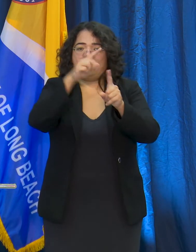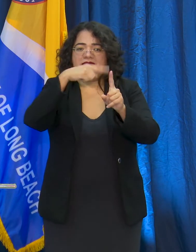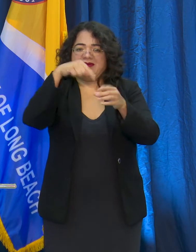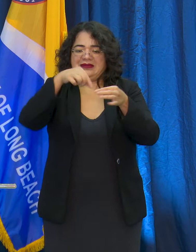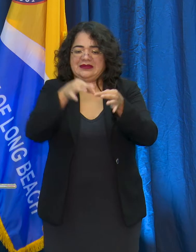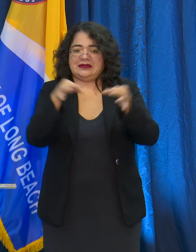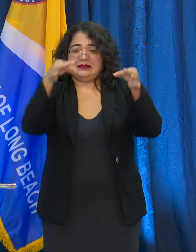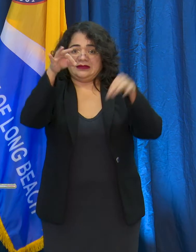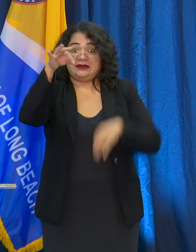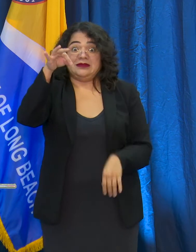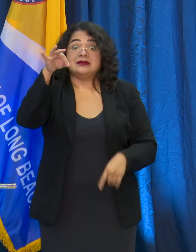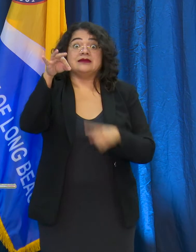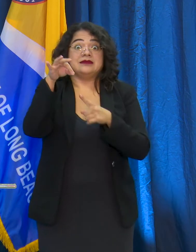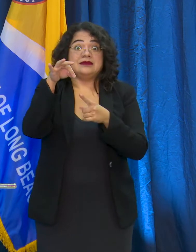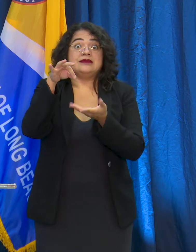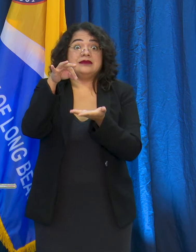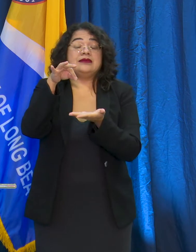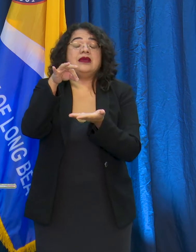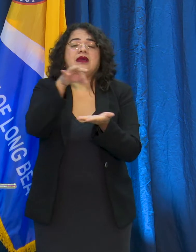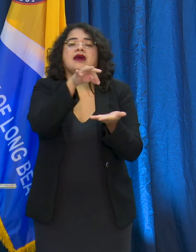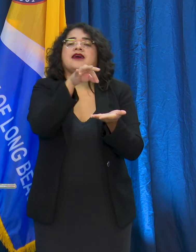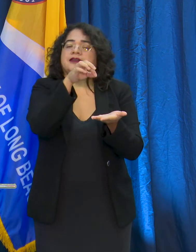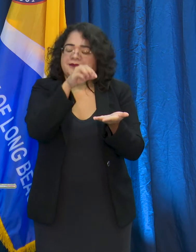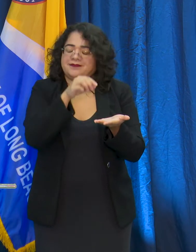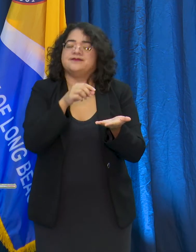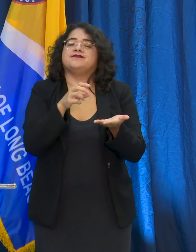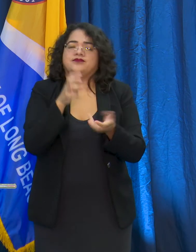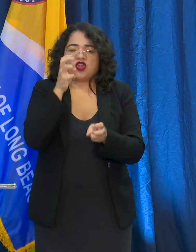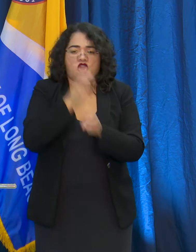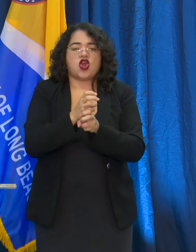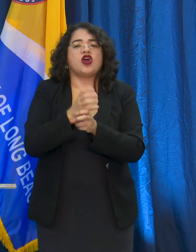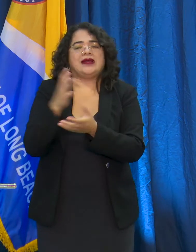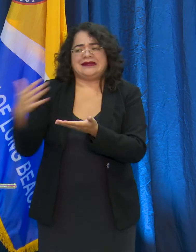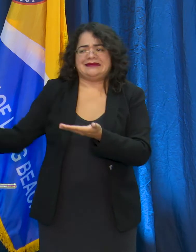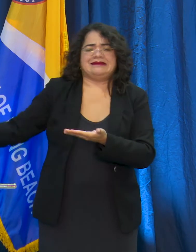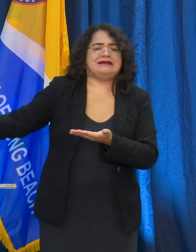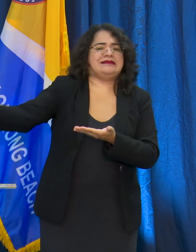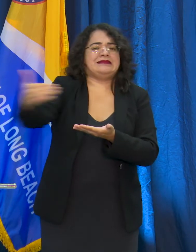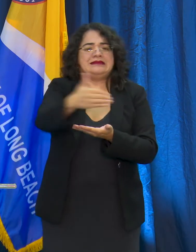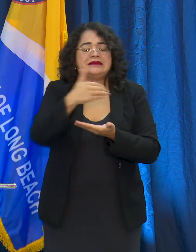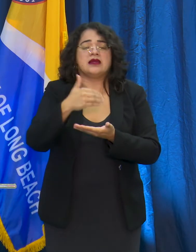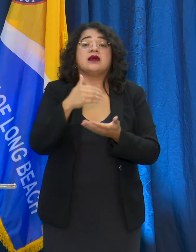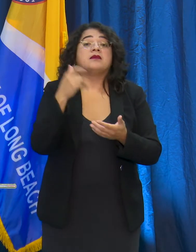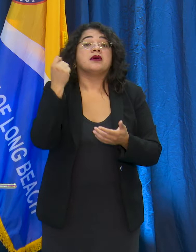there still are some concerns about supplies that are difficult to get, but there are many many more labs coming online